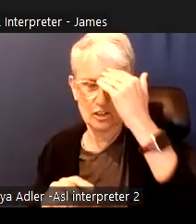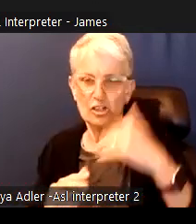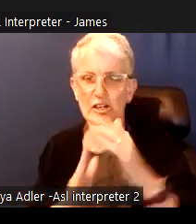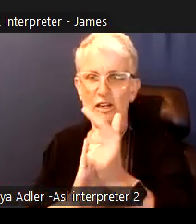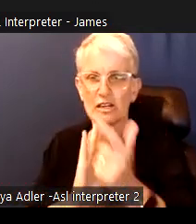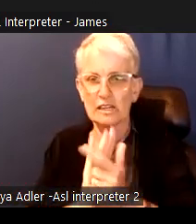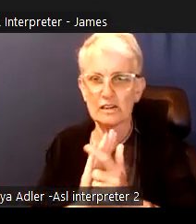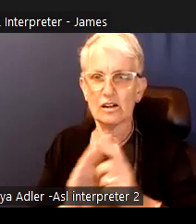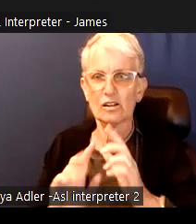If yes, how?